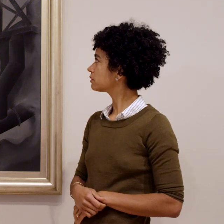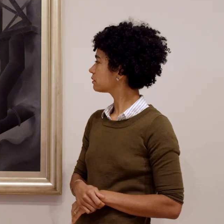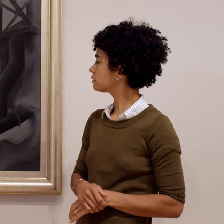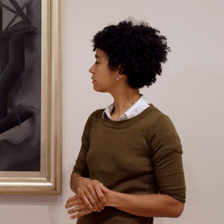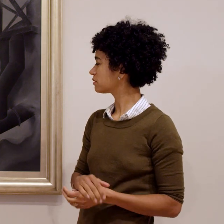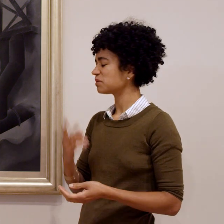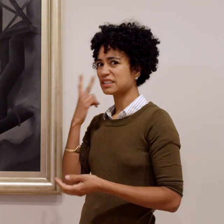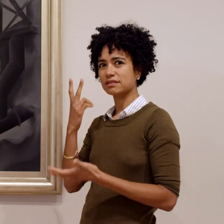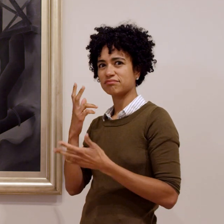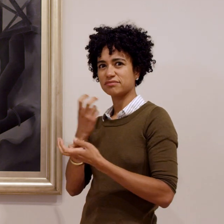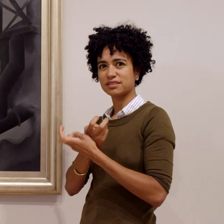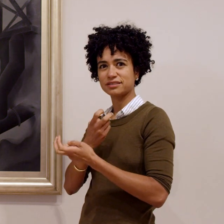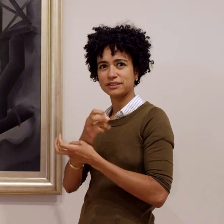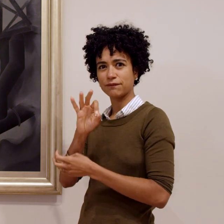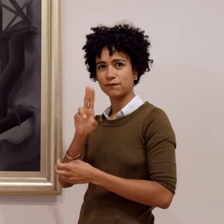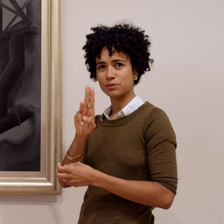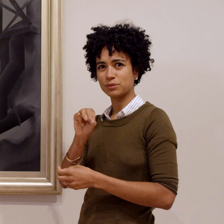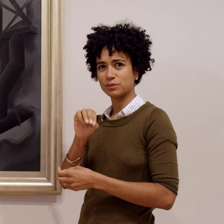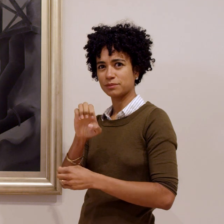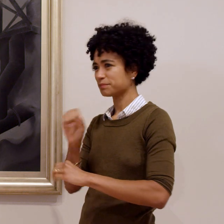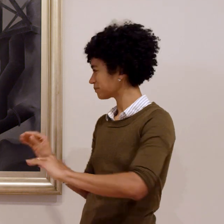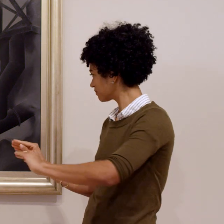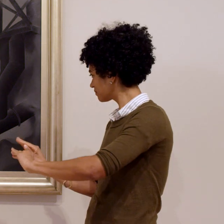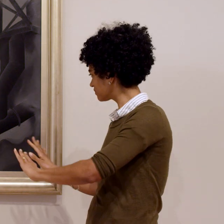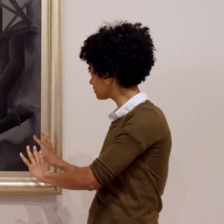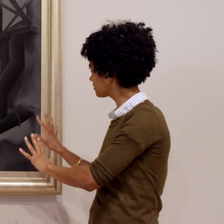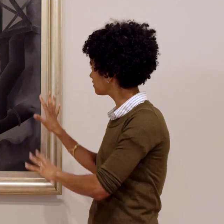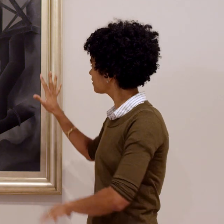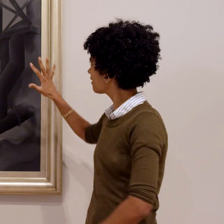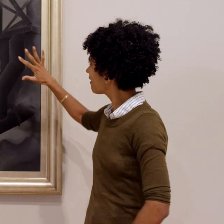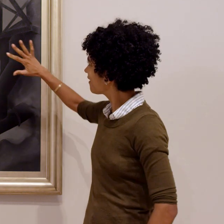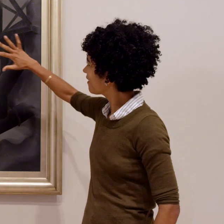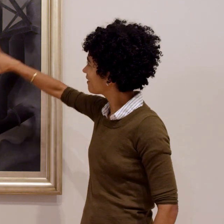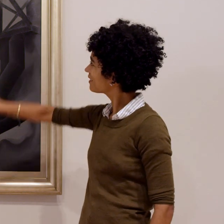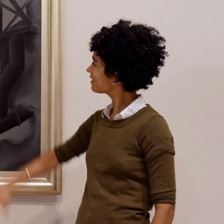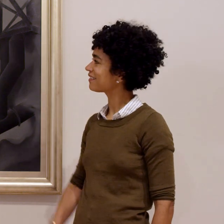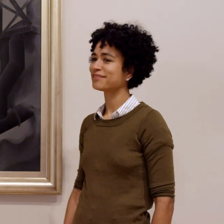We see toxic fumes coming up the side.